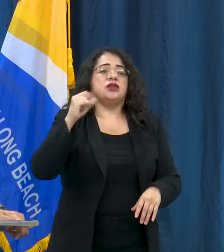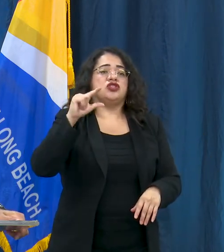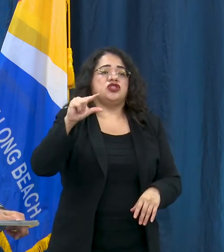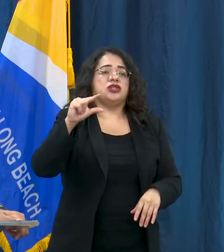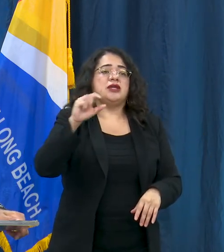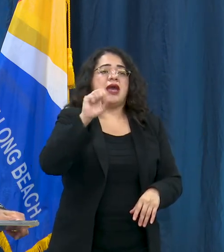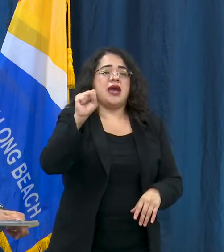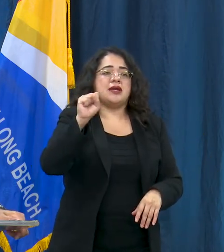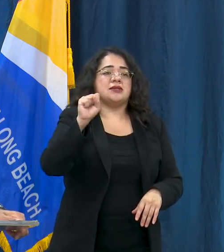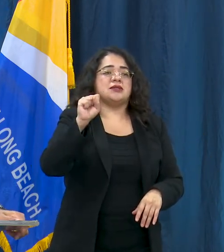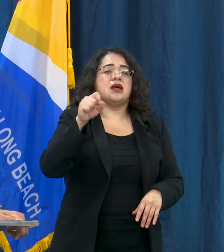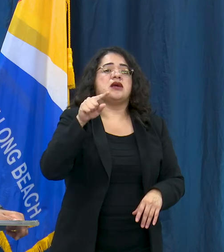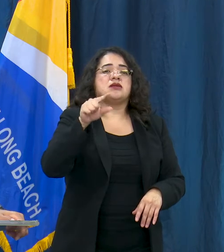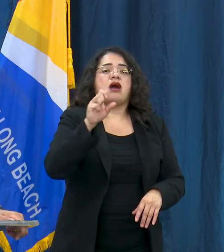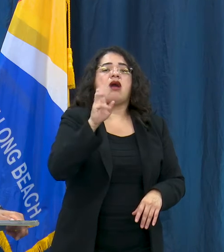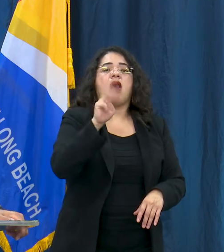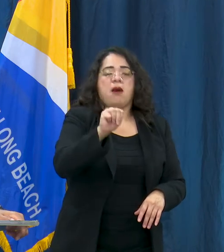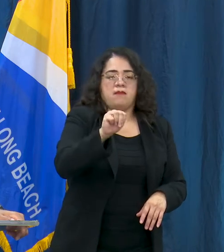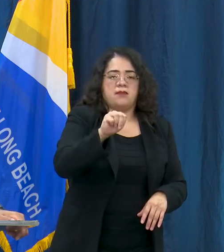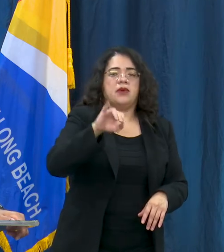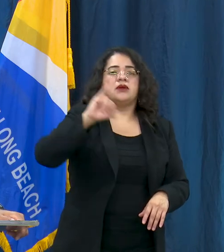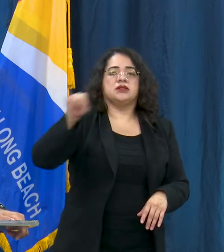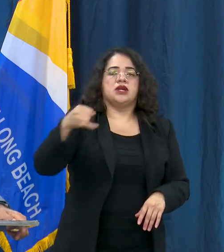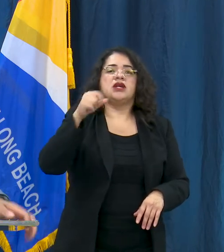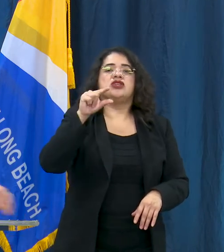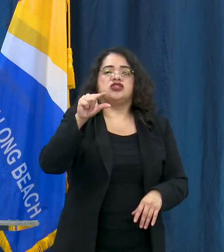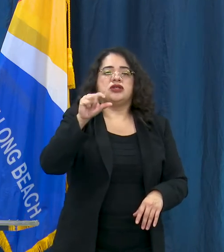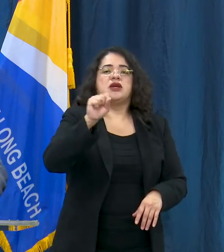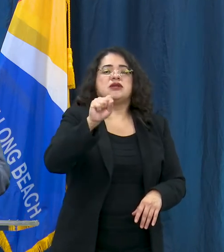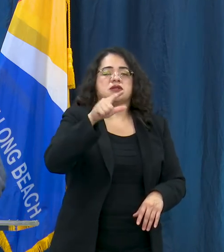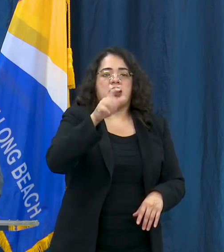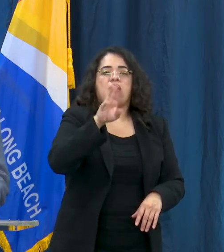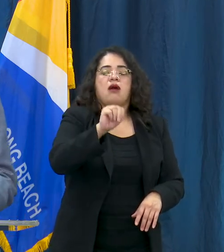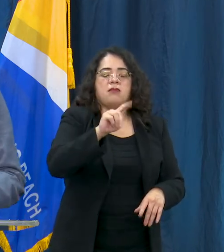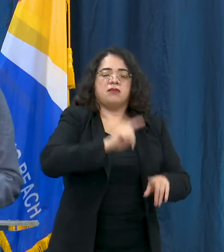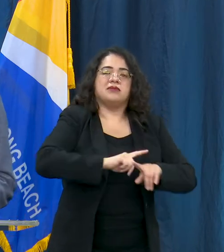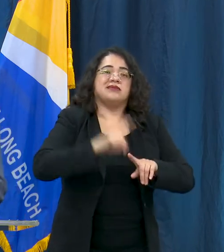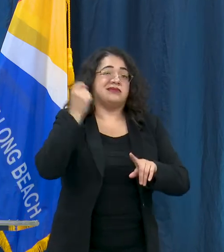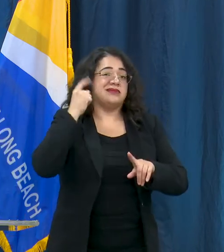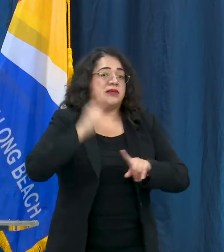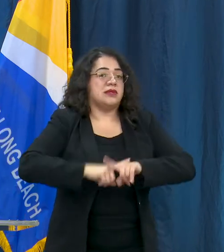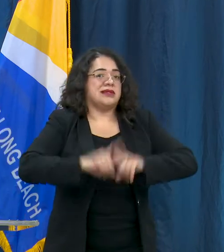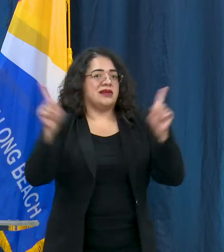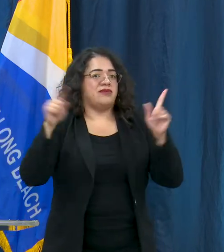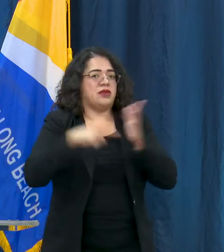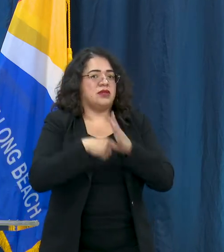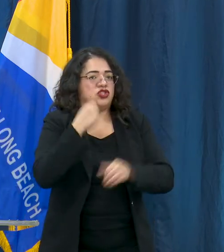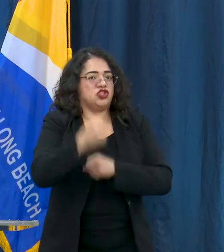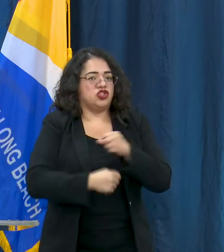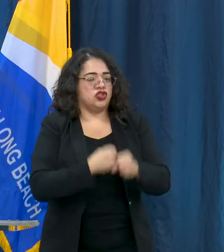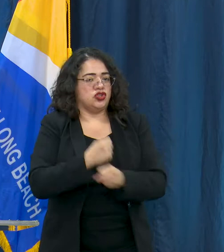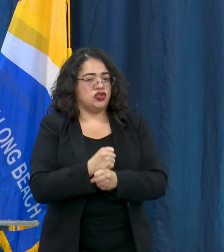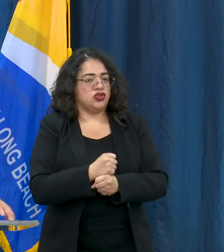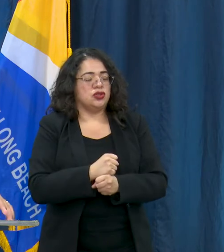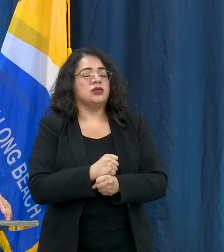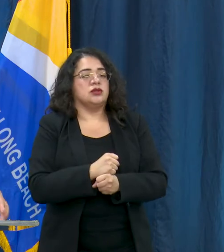and that gives a lot more information about the Junior Lifeguard Program so it will be different this year because of COVID-19 but